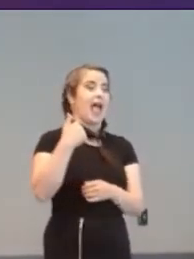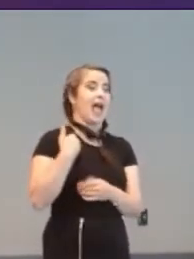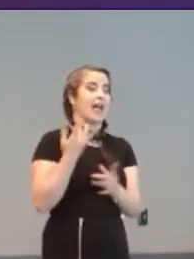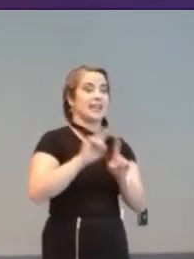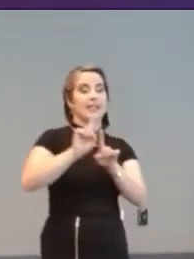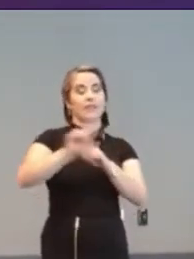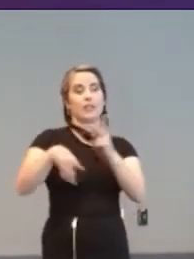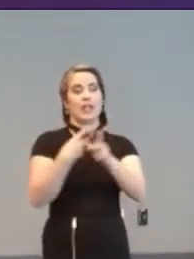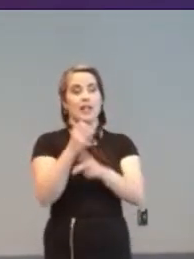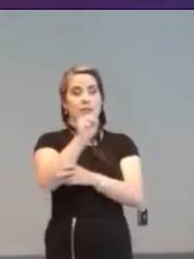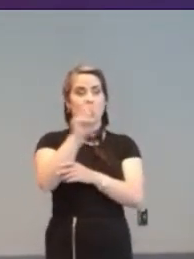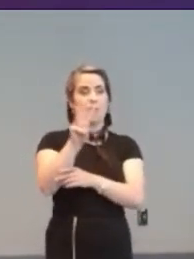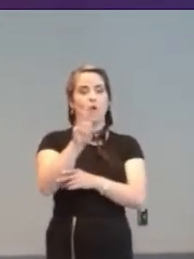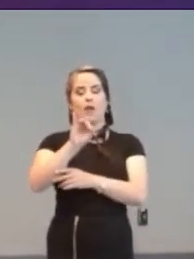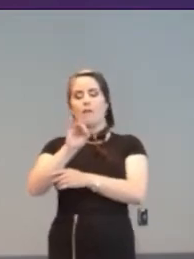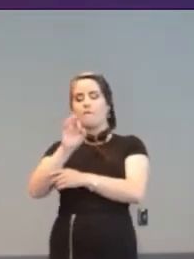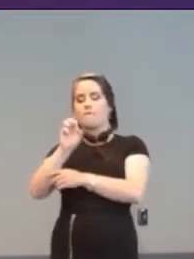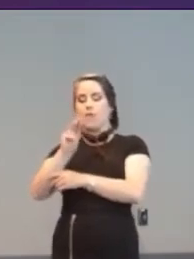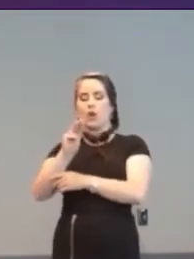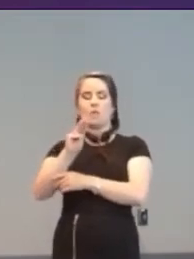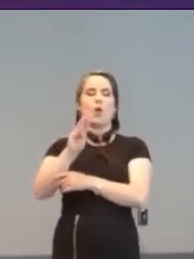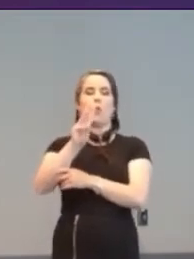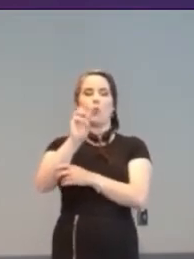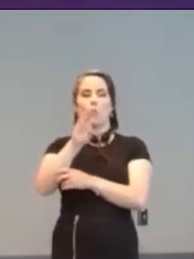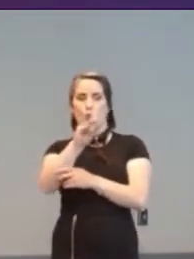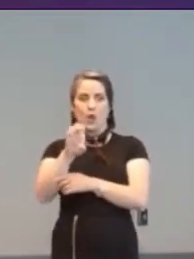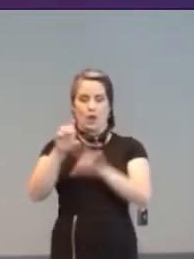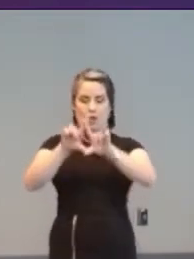Card. This scan and select example of its powers shows